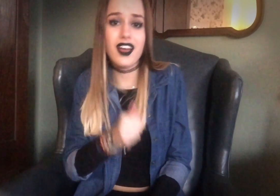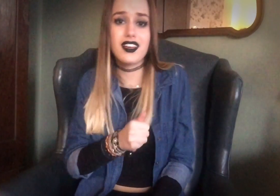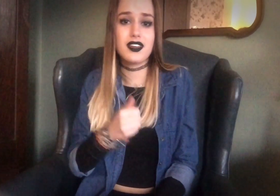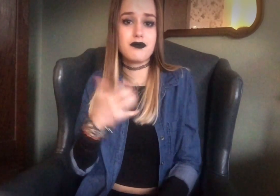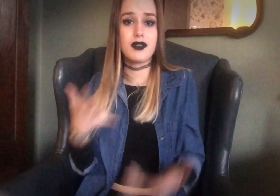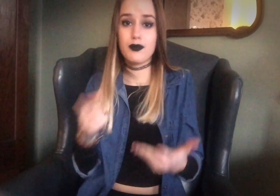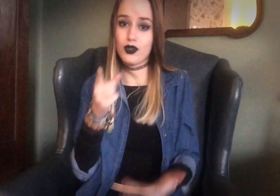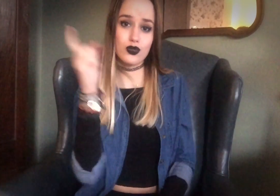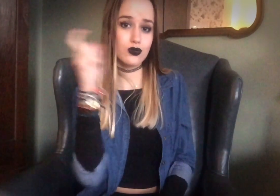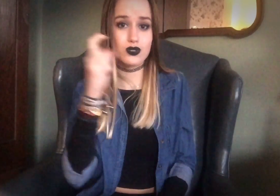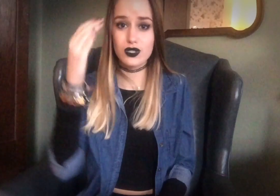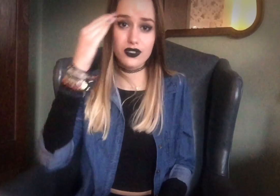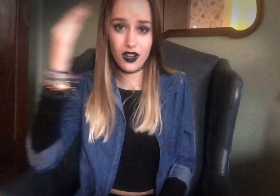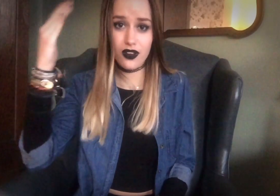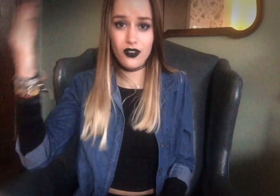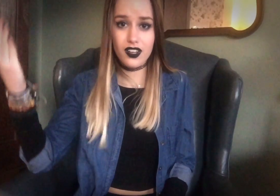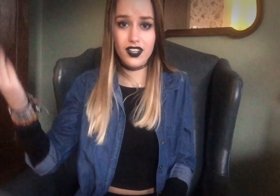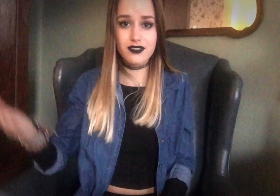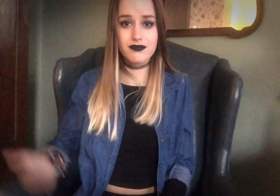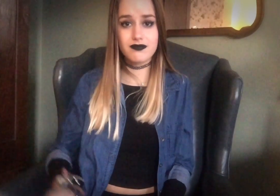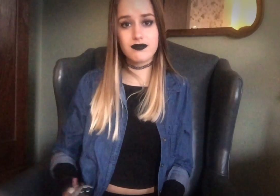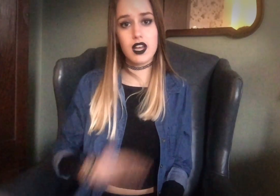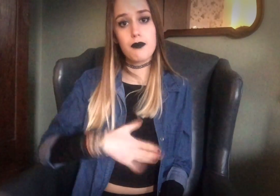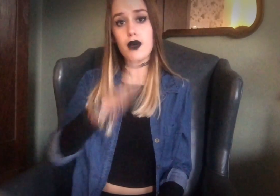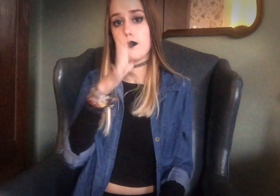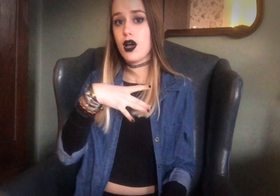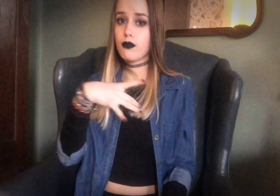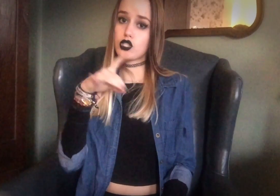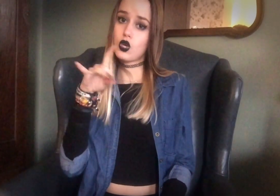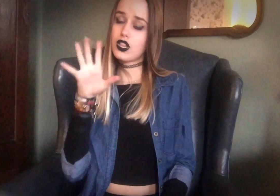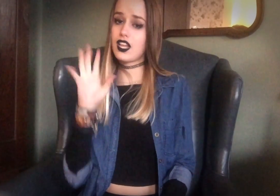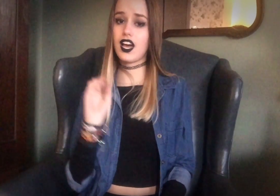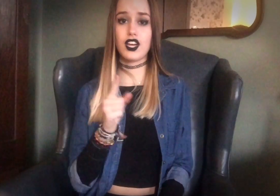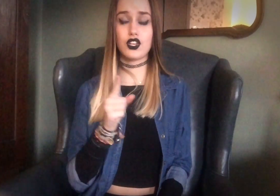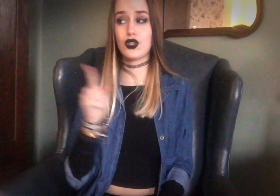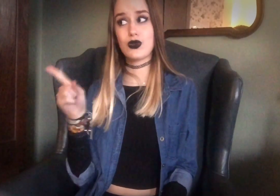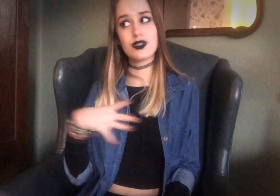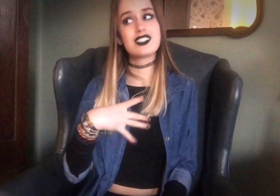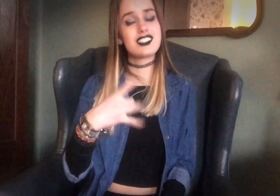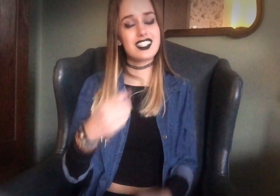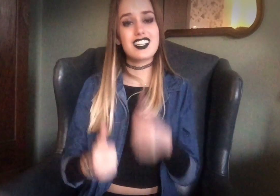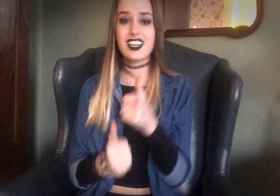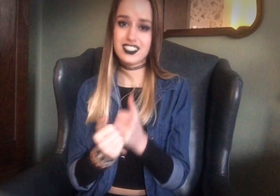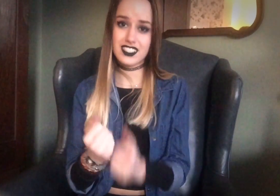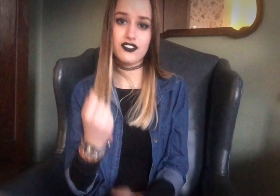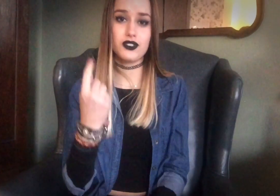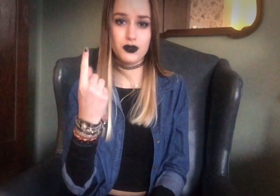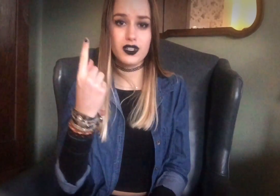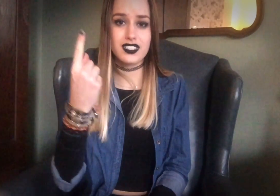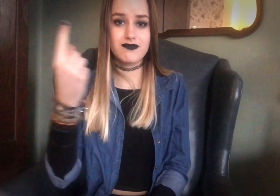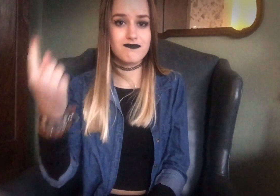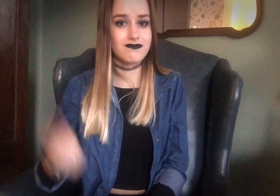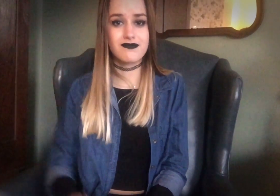Maybe you should know that My mama don't like you and she likes everyone